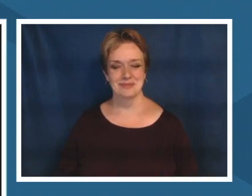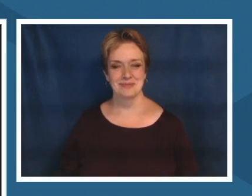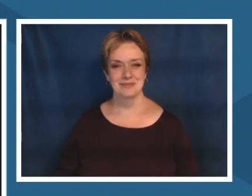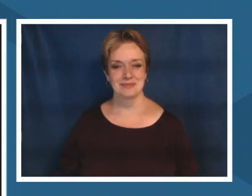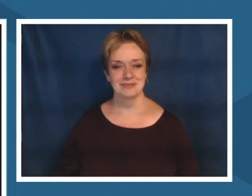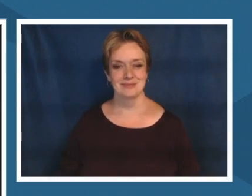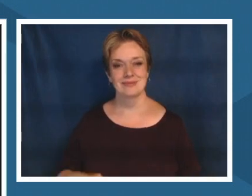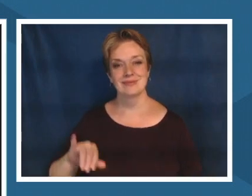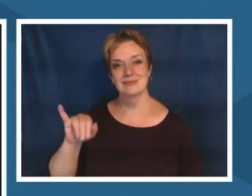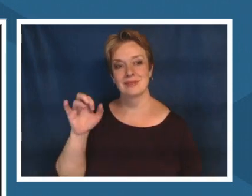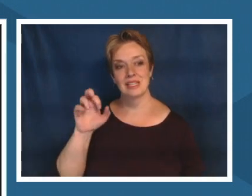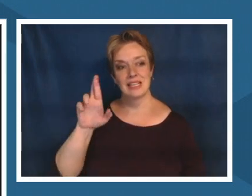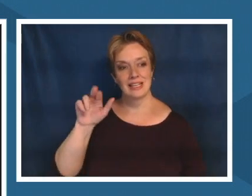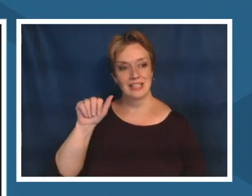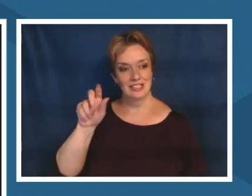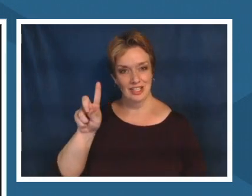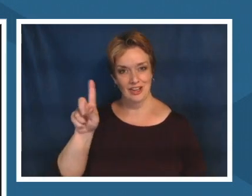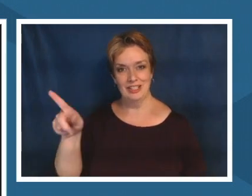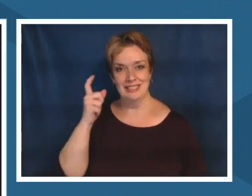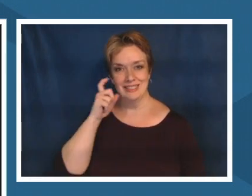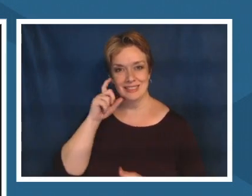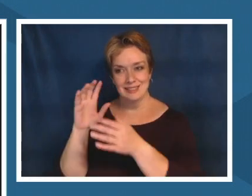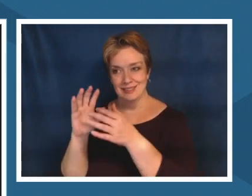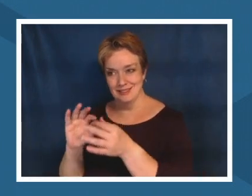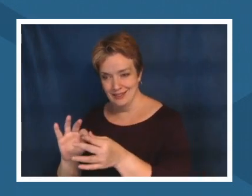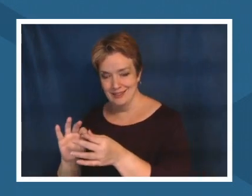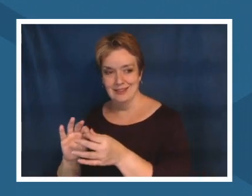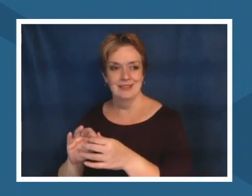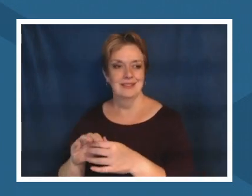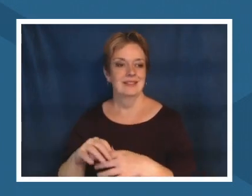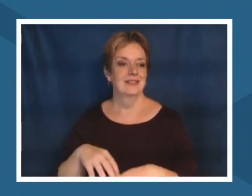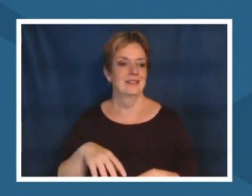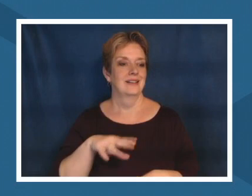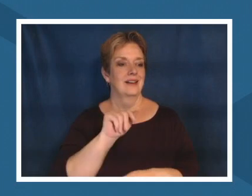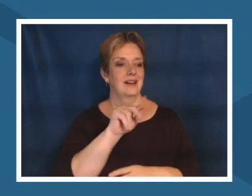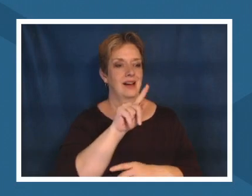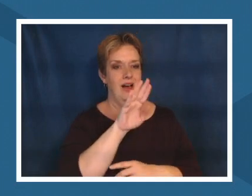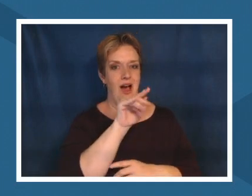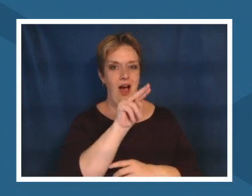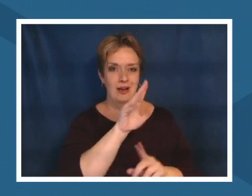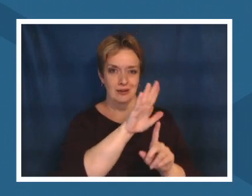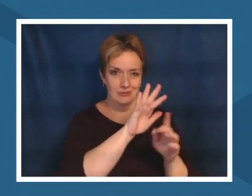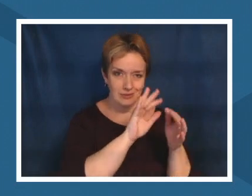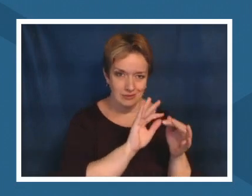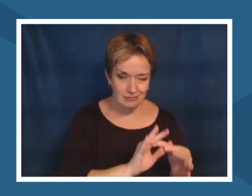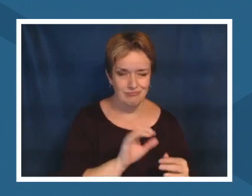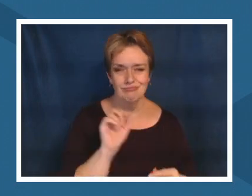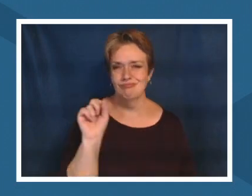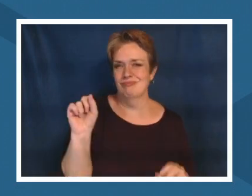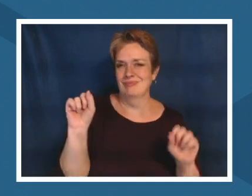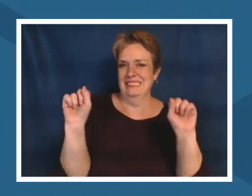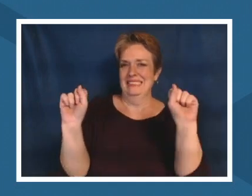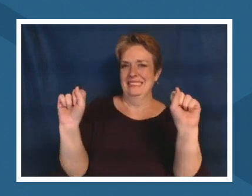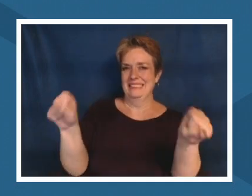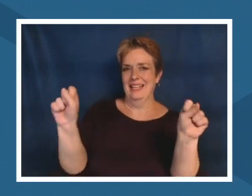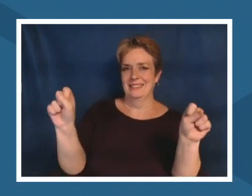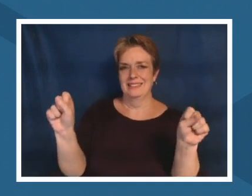said autumn absolutely we want to make sure that